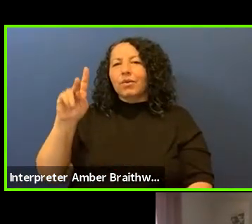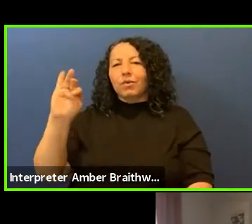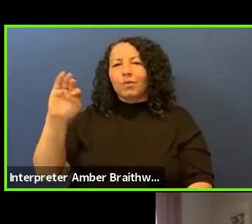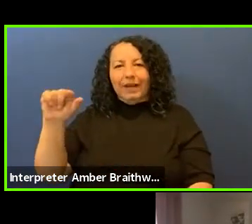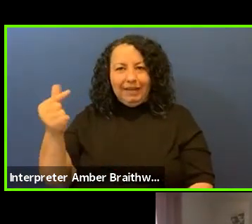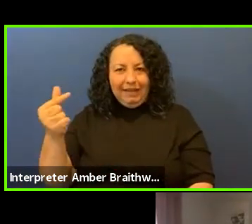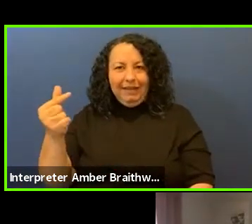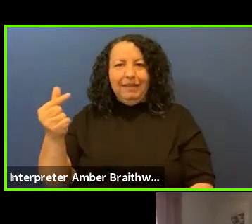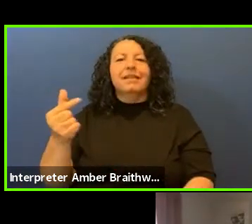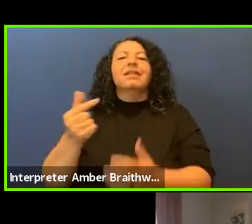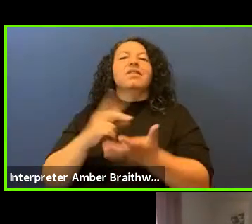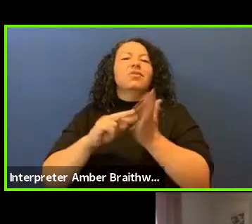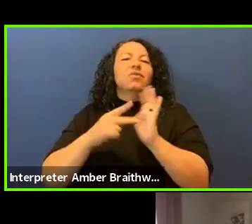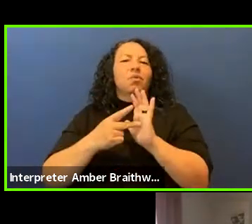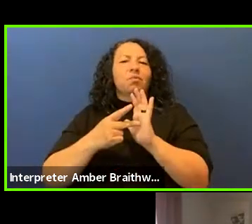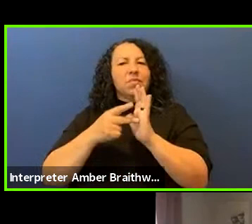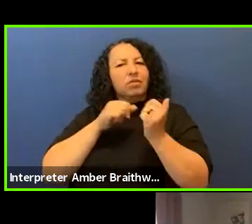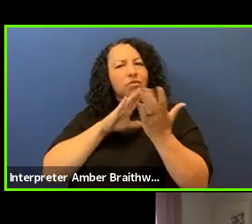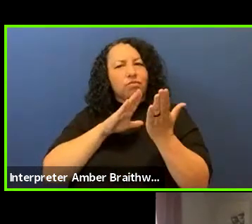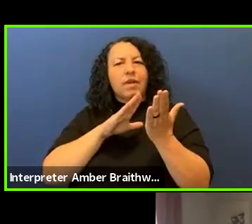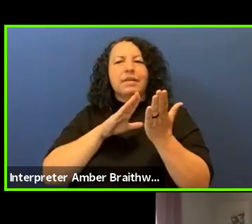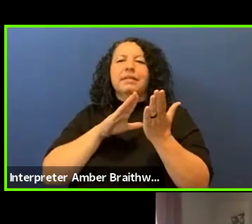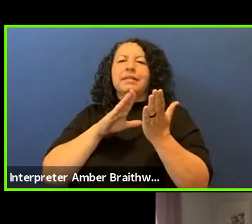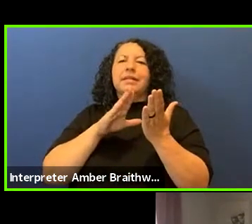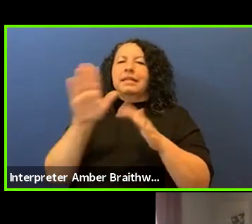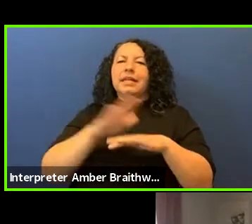culture protection, restorative justice for the Summer of Know panel